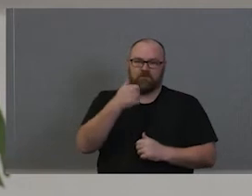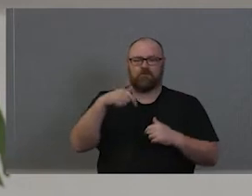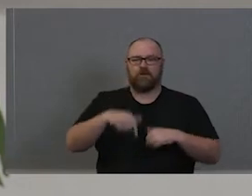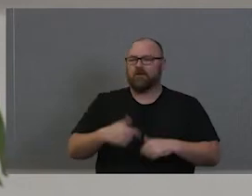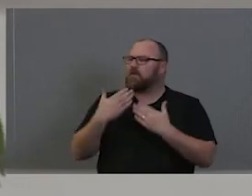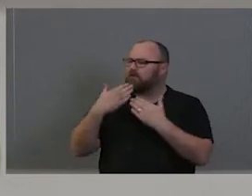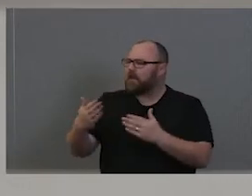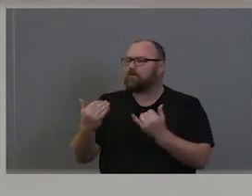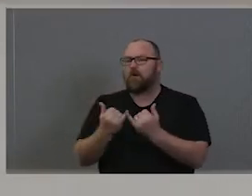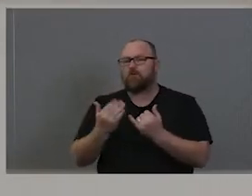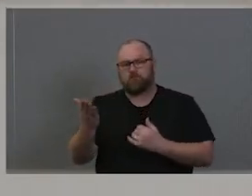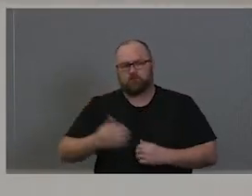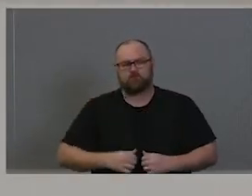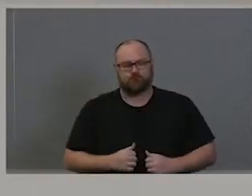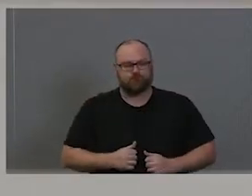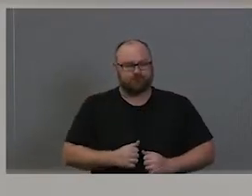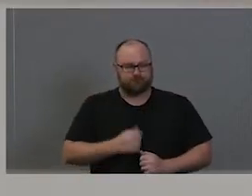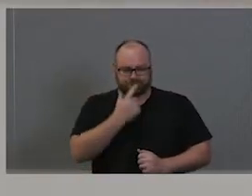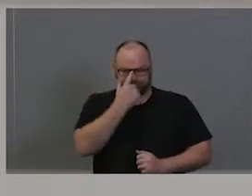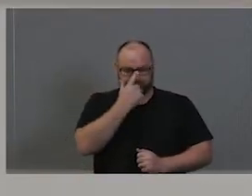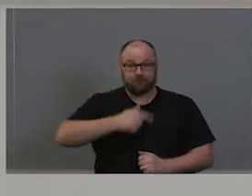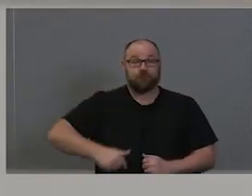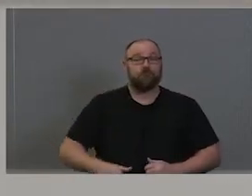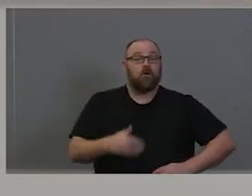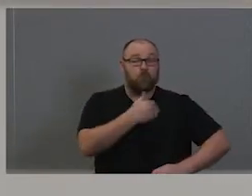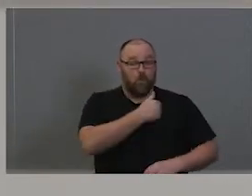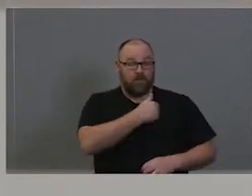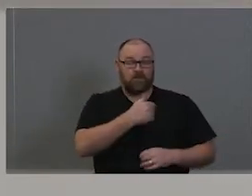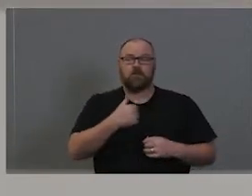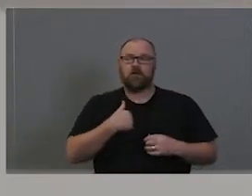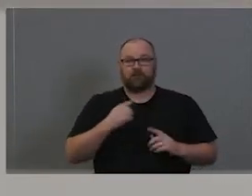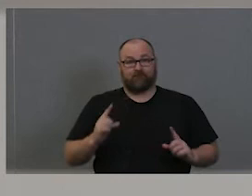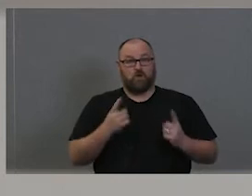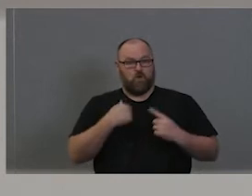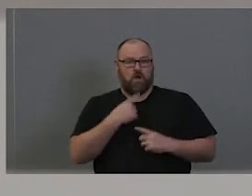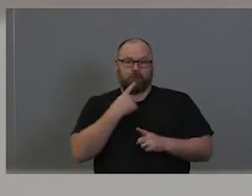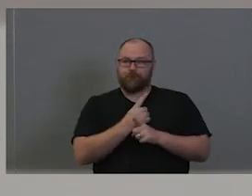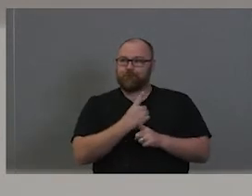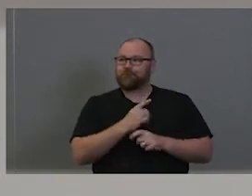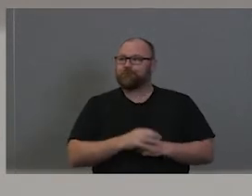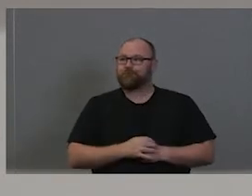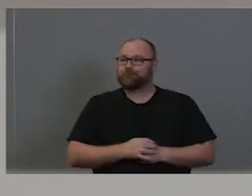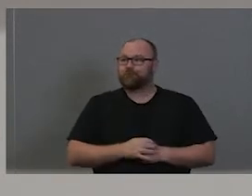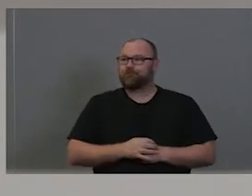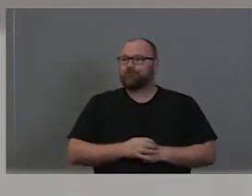So this morning, first thing I must say is that our Vice-Chancellor Professor Mark Scott